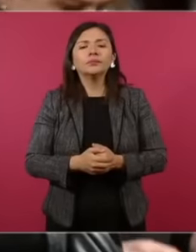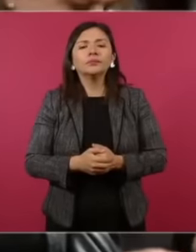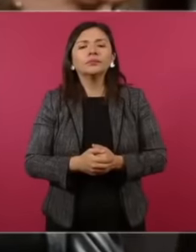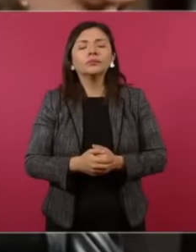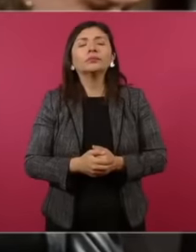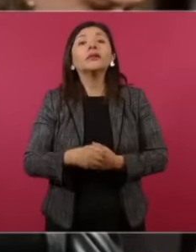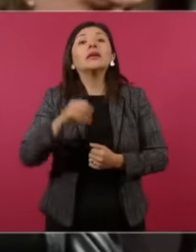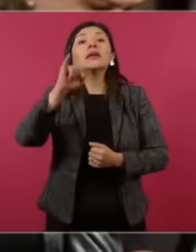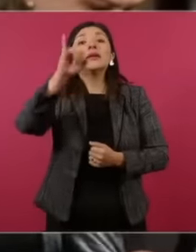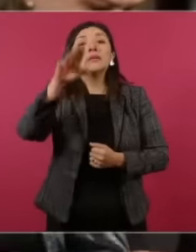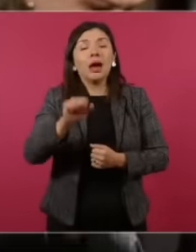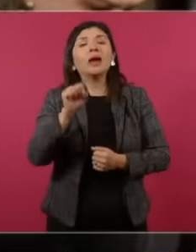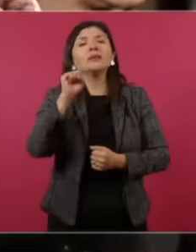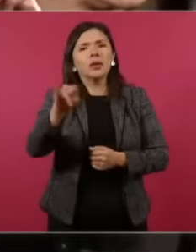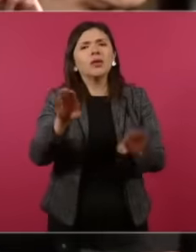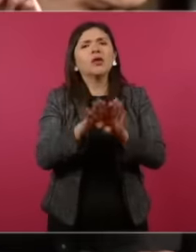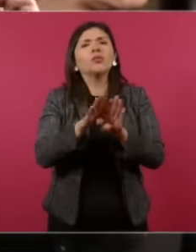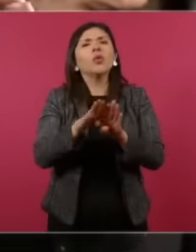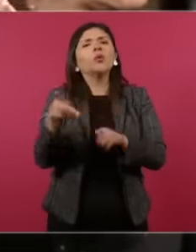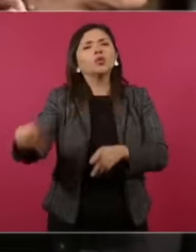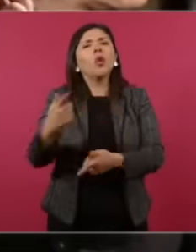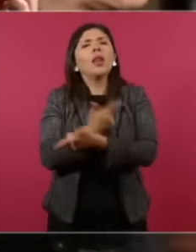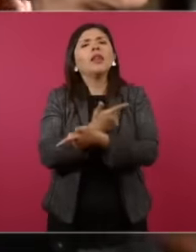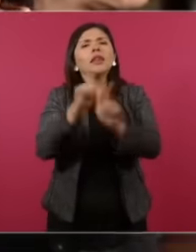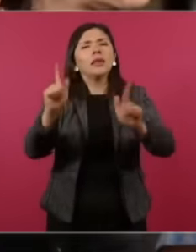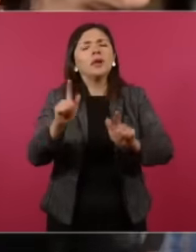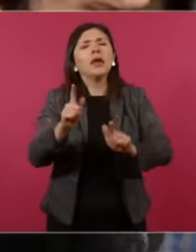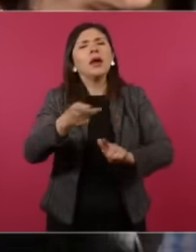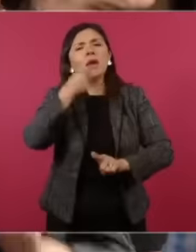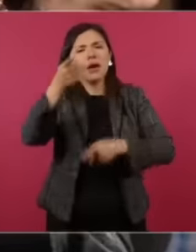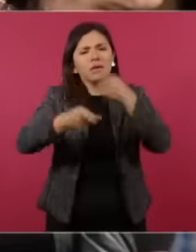freedom to dissent and it turns out that we just came out to say something about What is happening